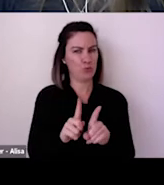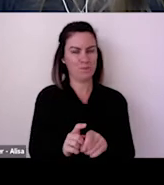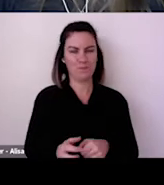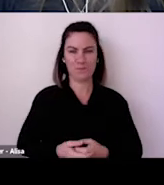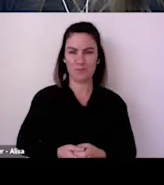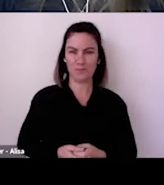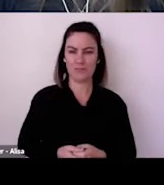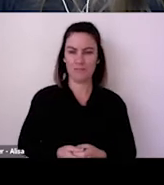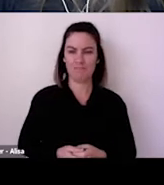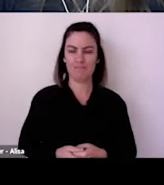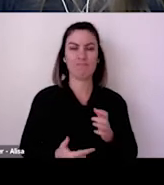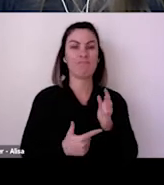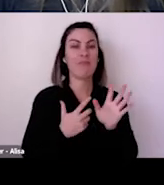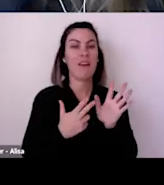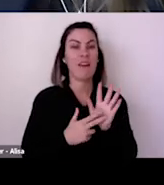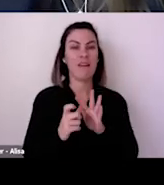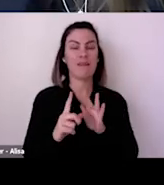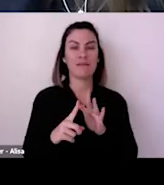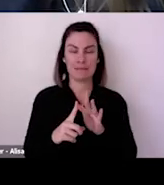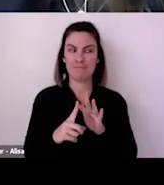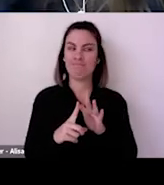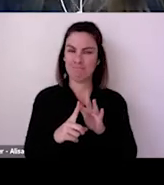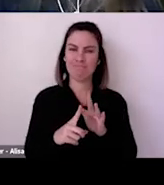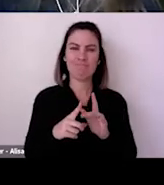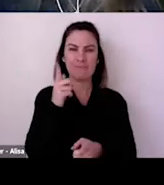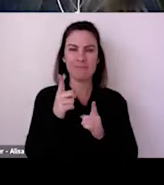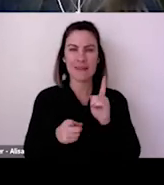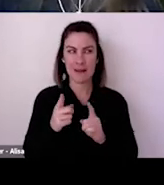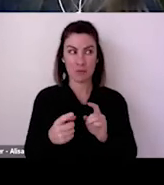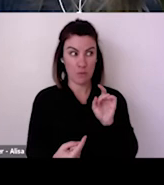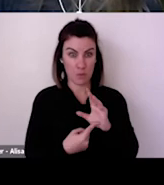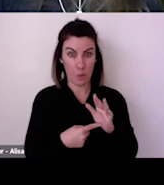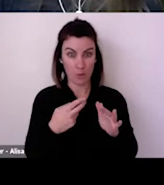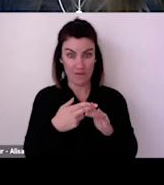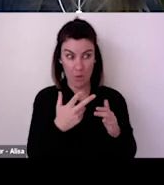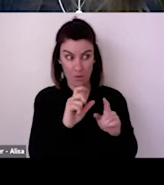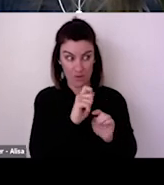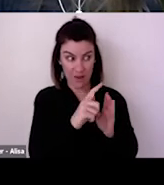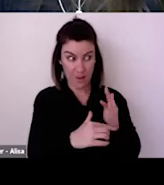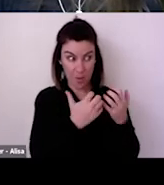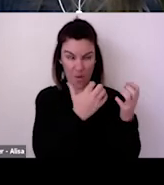I'm speaking for the US because in Australia your federal funder stepped up and did it quickly.